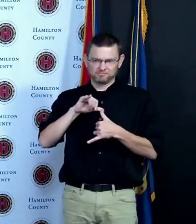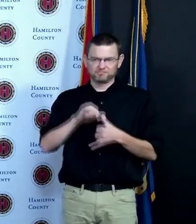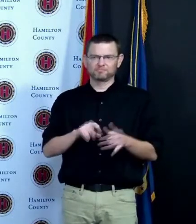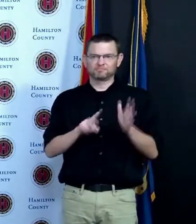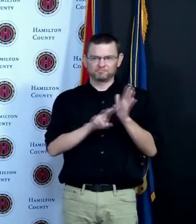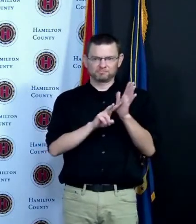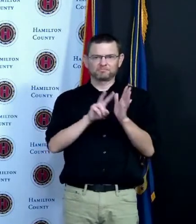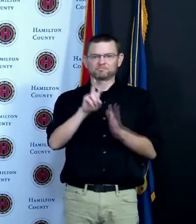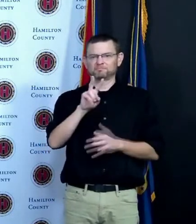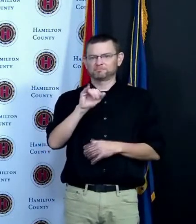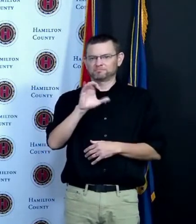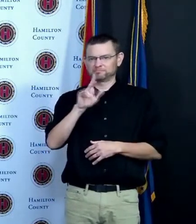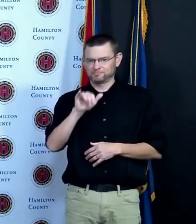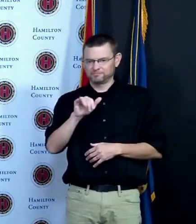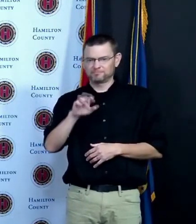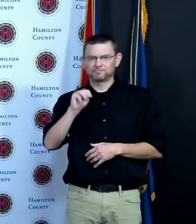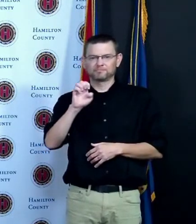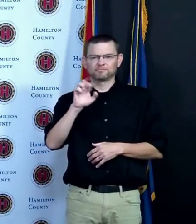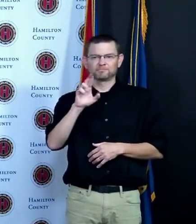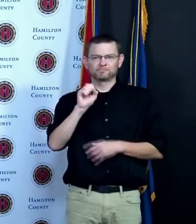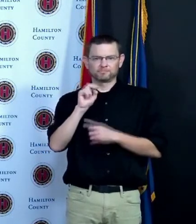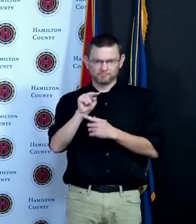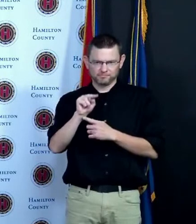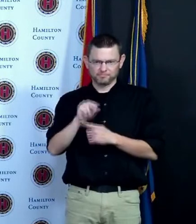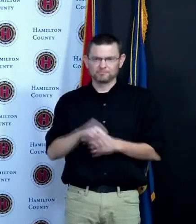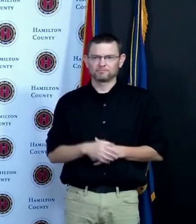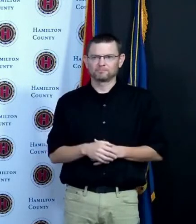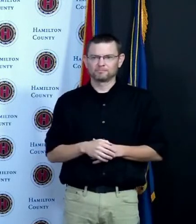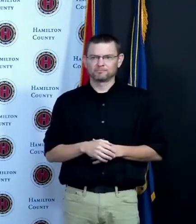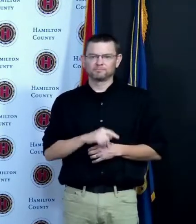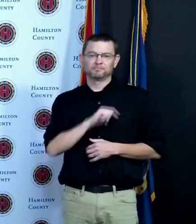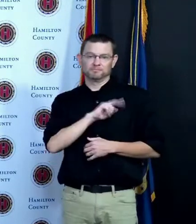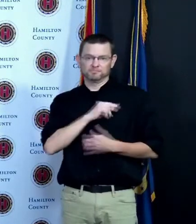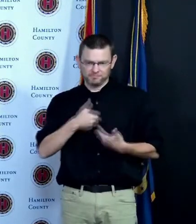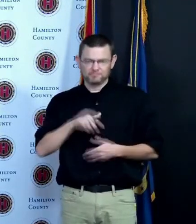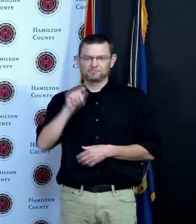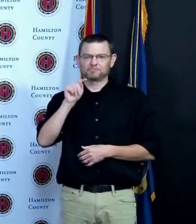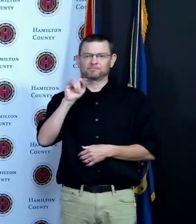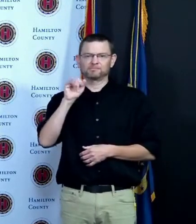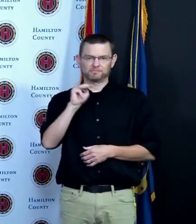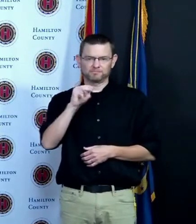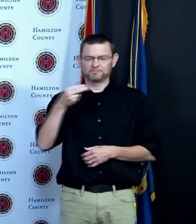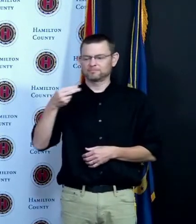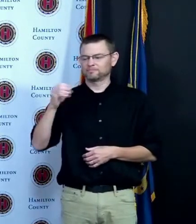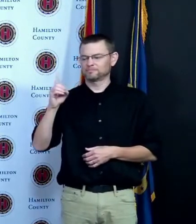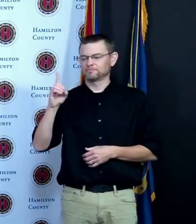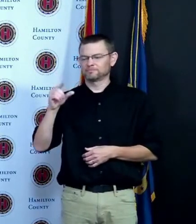us a while back as well provide vital information at Hamilton County press conferences and open